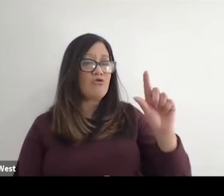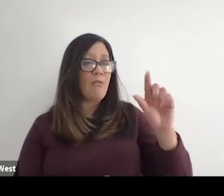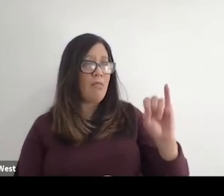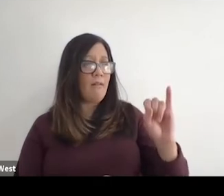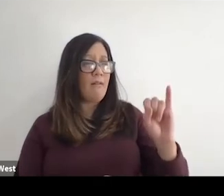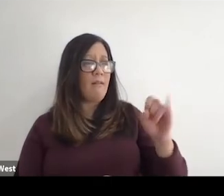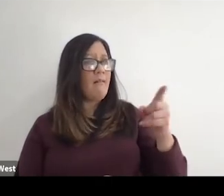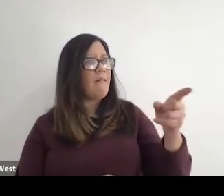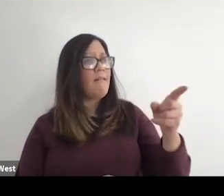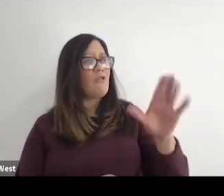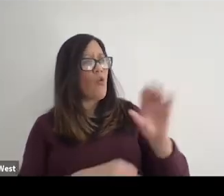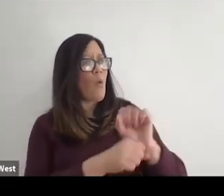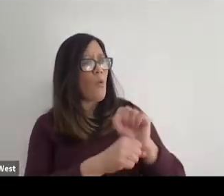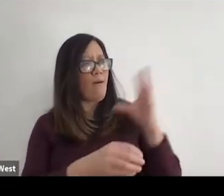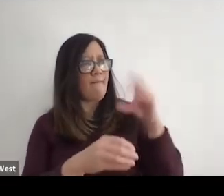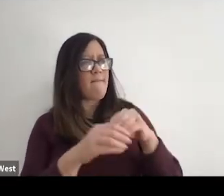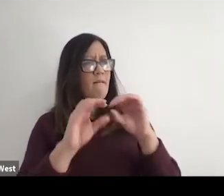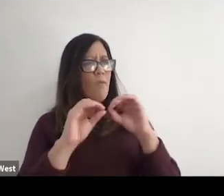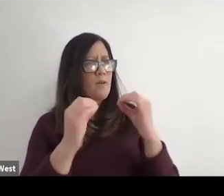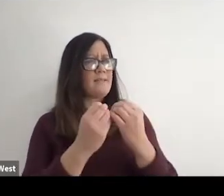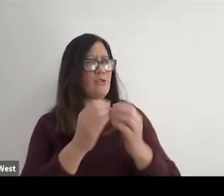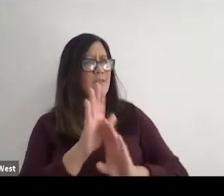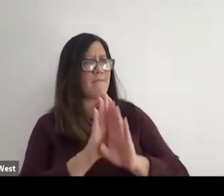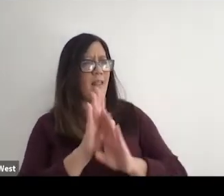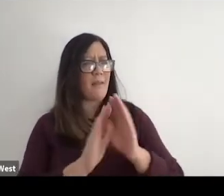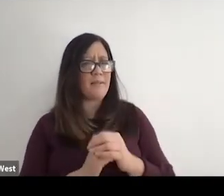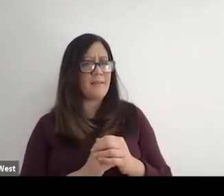organizational development. So you probably have a more